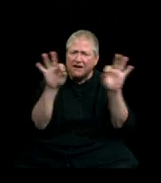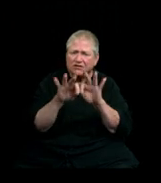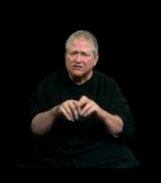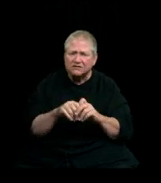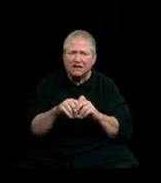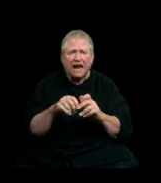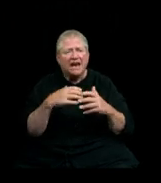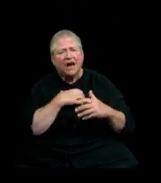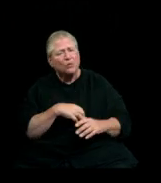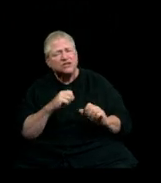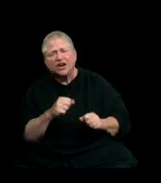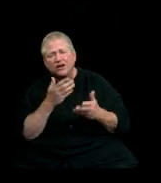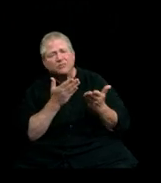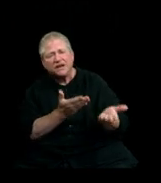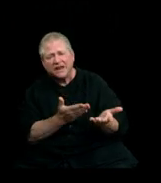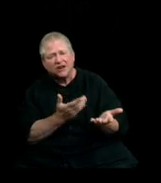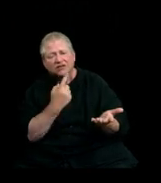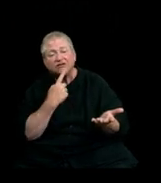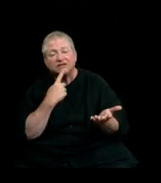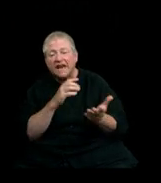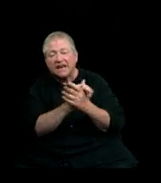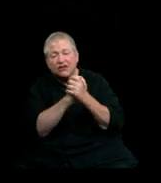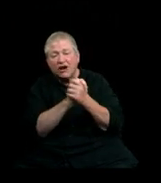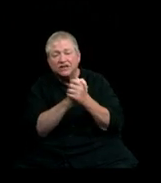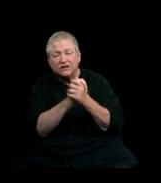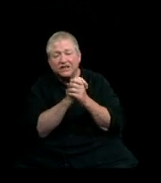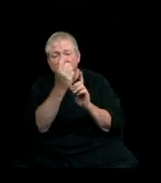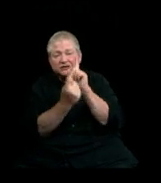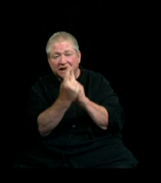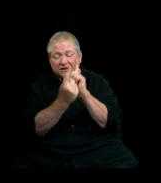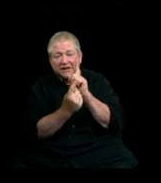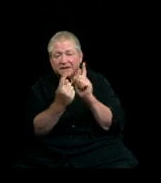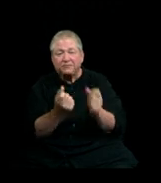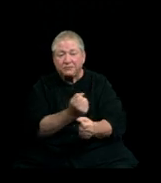I wish that I could be there to say congratulations to you in person, give you a hug,